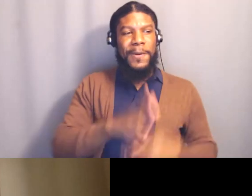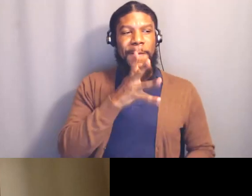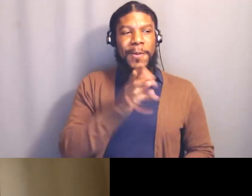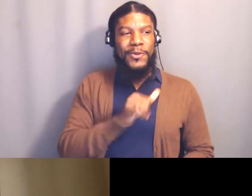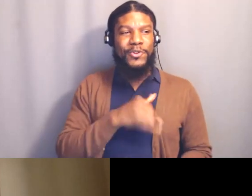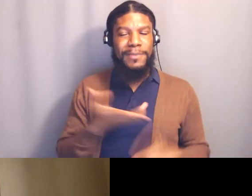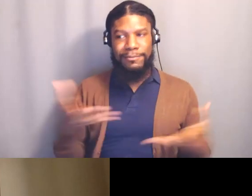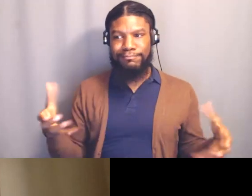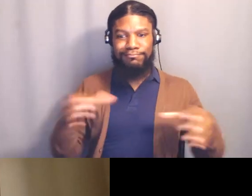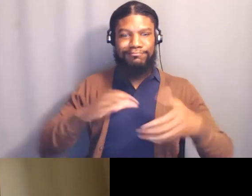Yes, yes.